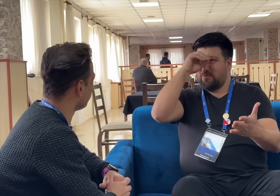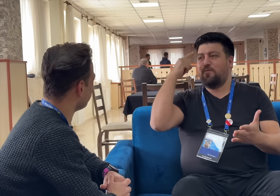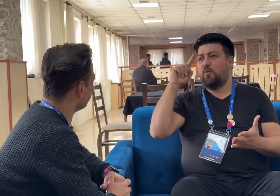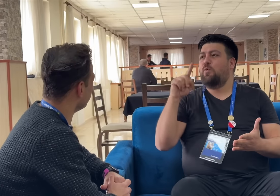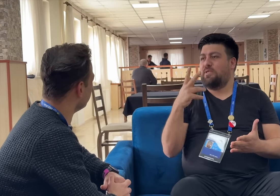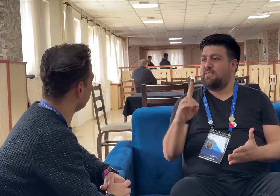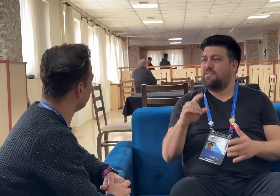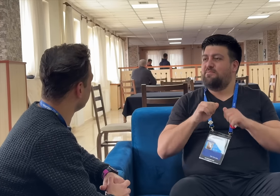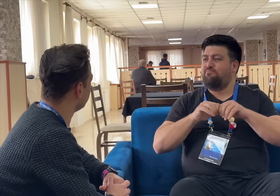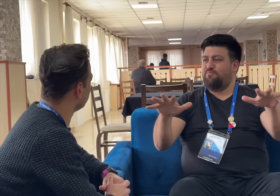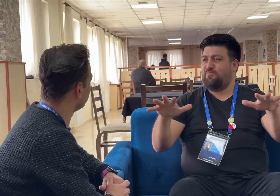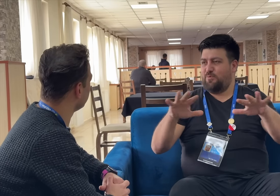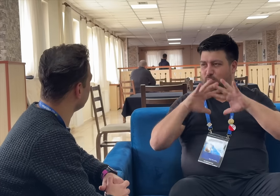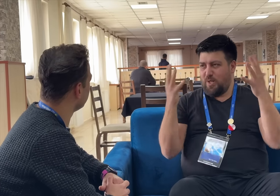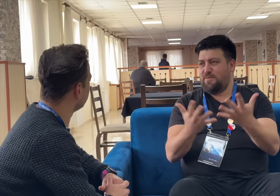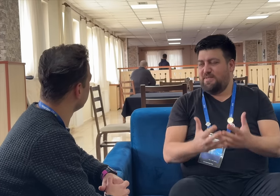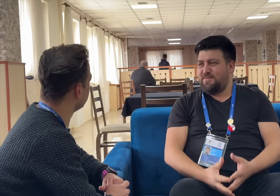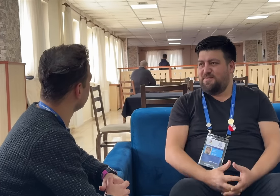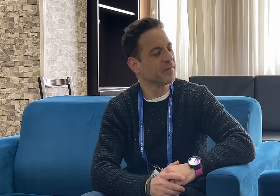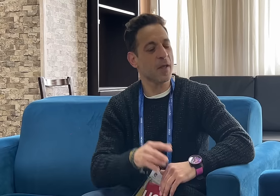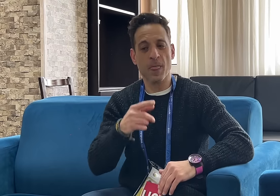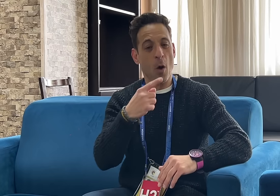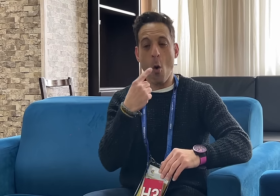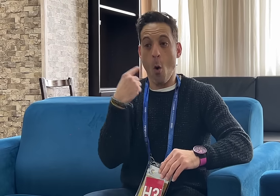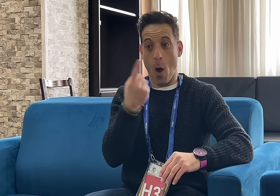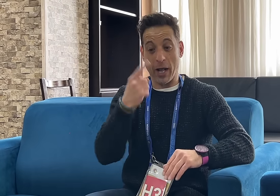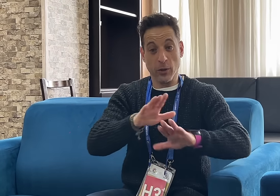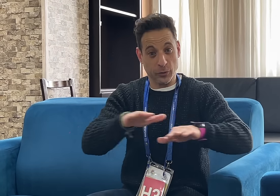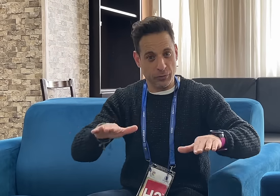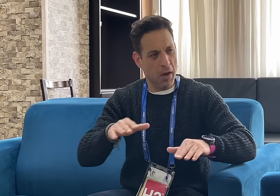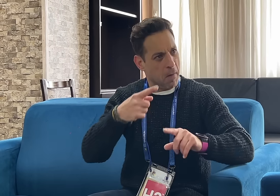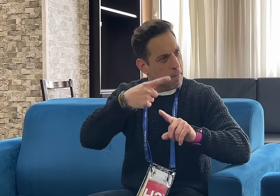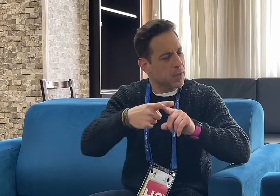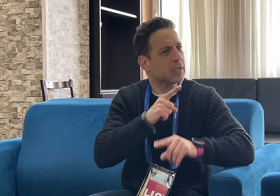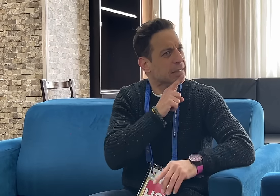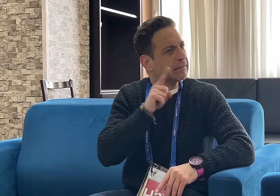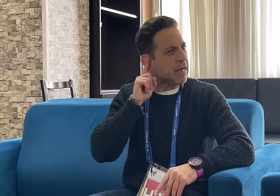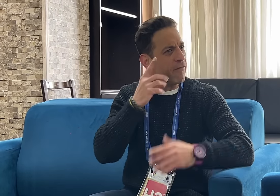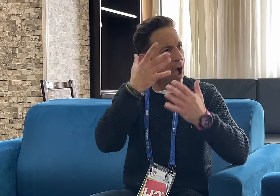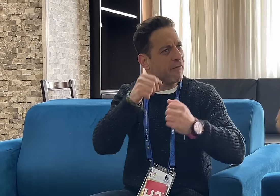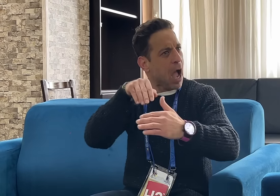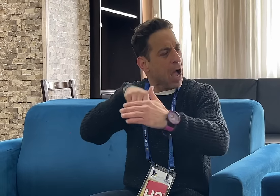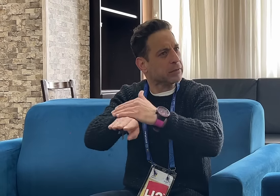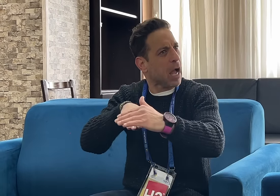[Nevzat]: Yes and we use 3D animation to get word out. [Memnos]: So it's only for children? What about deaf people?